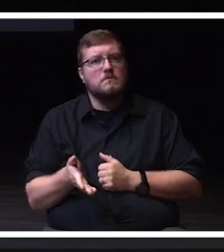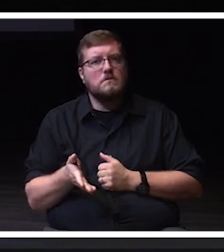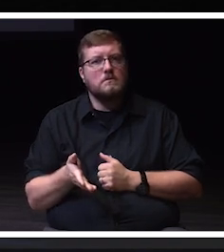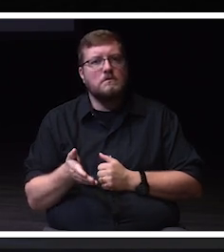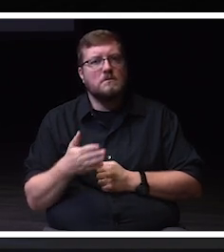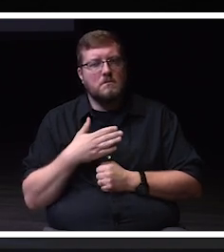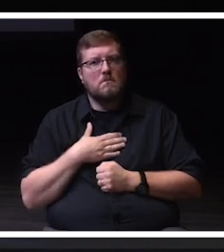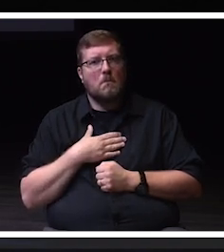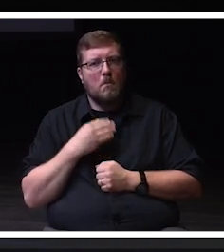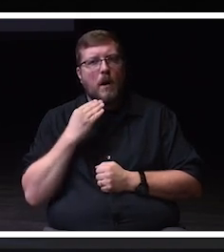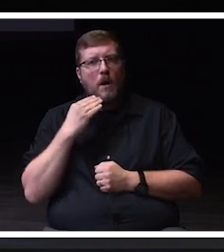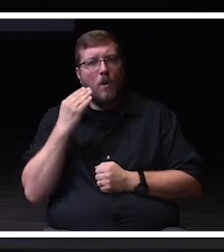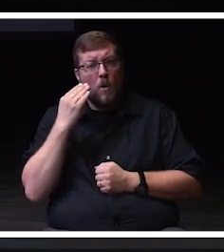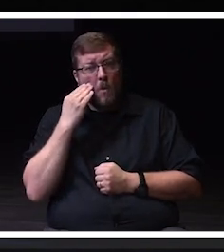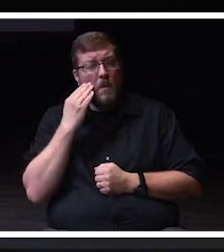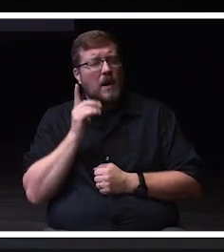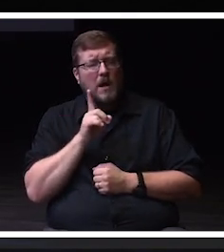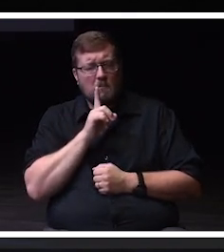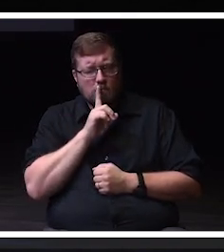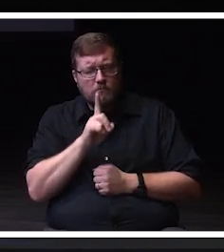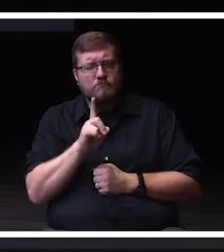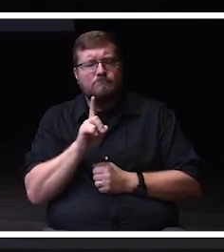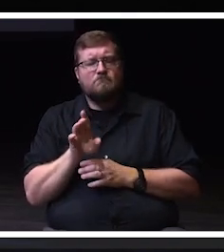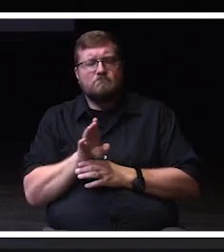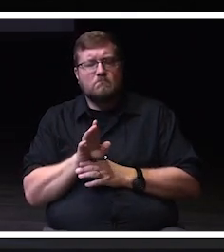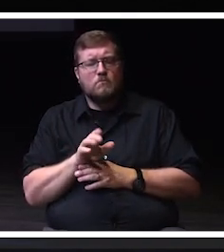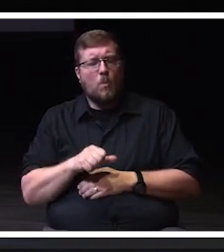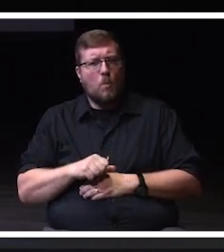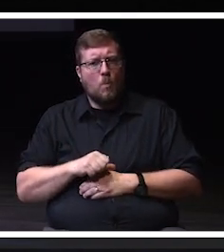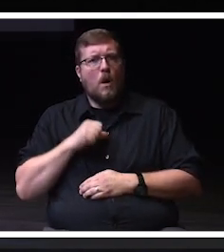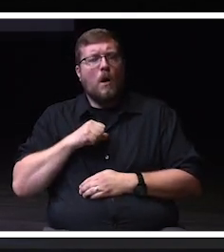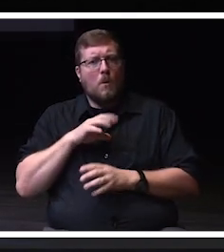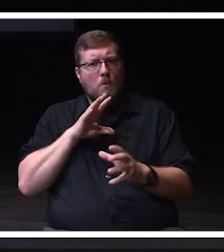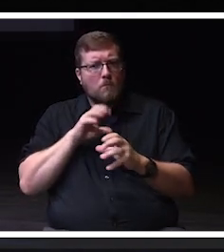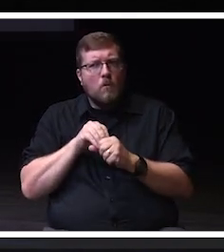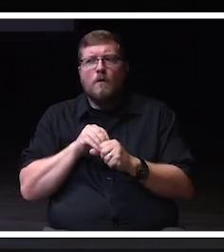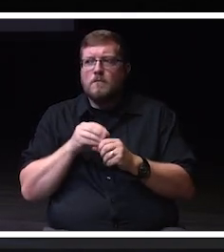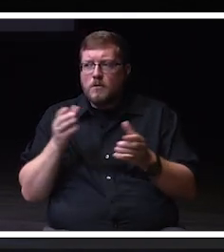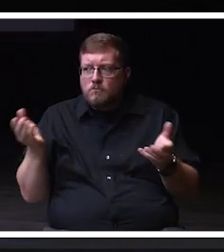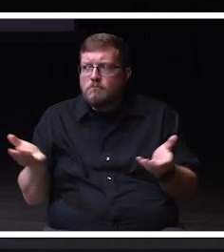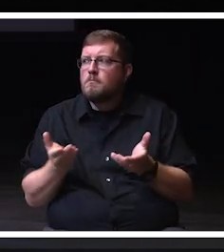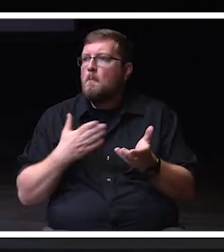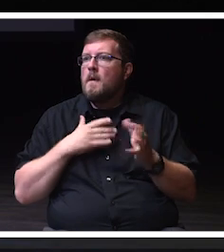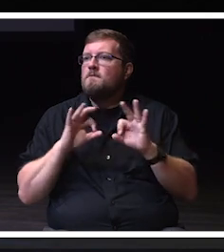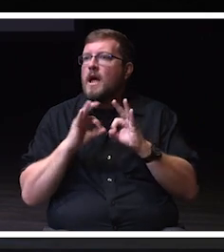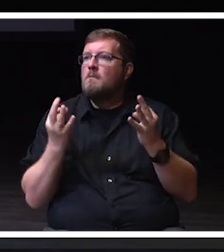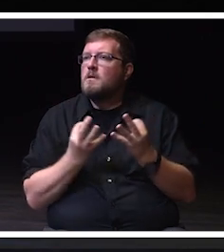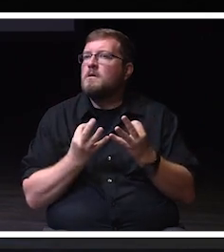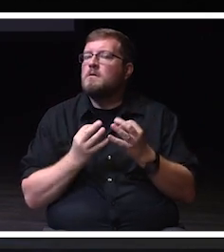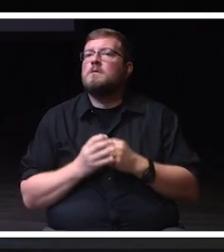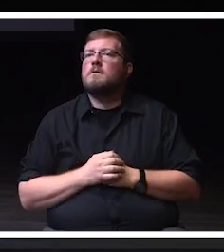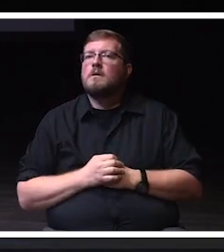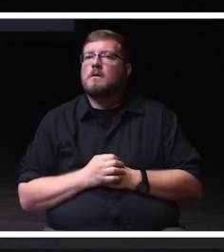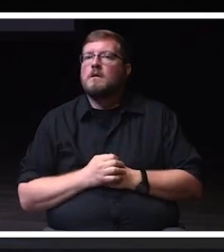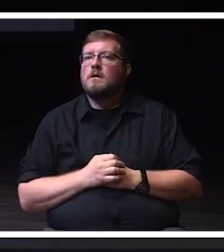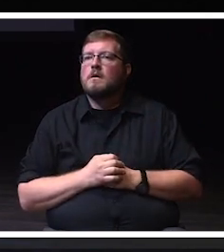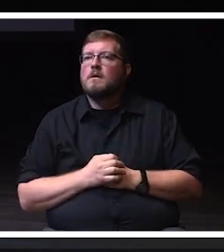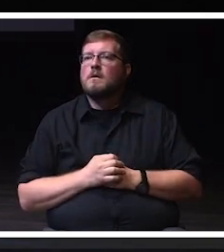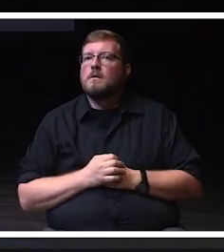to be a part of this family. So taking a moment break, I also must admit